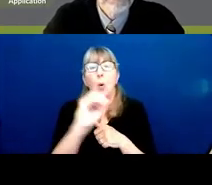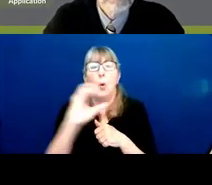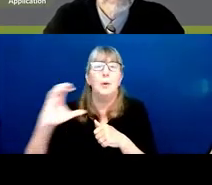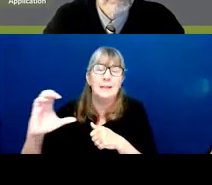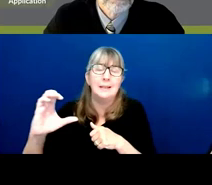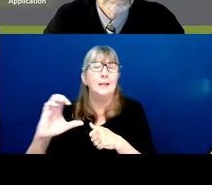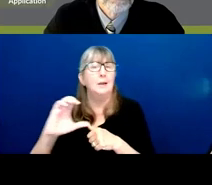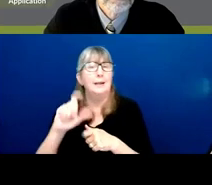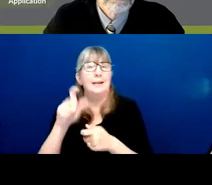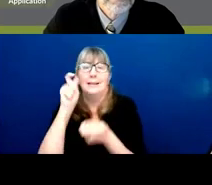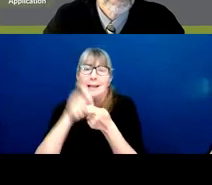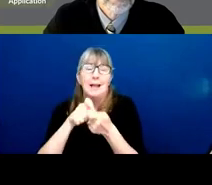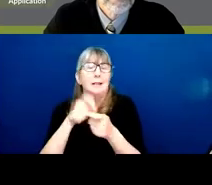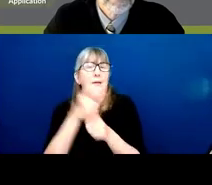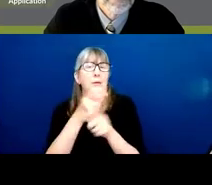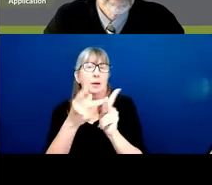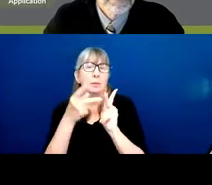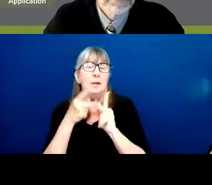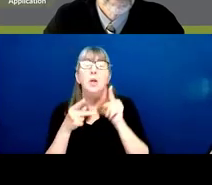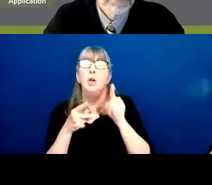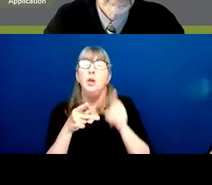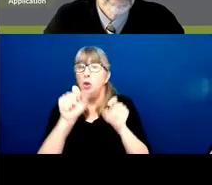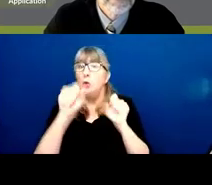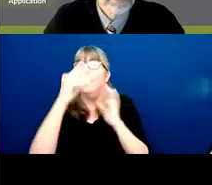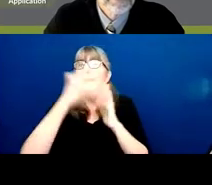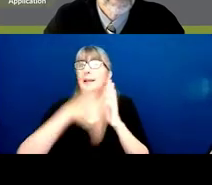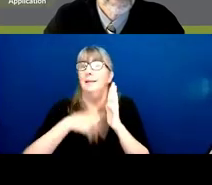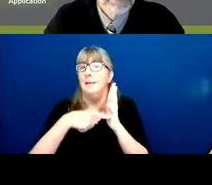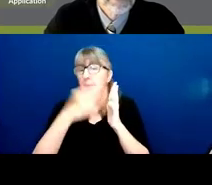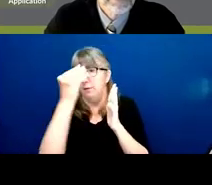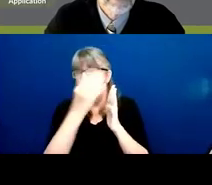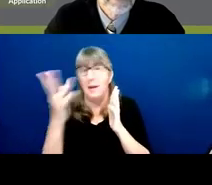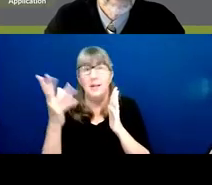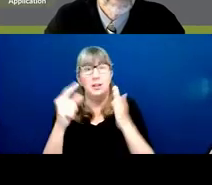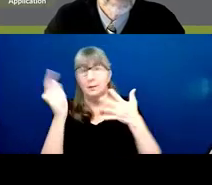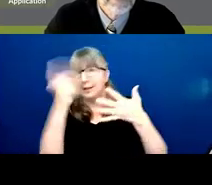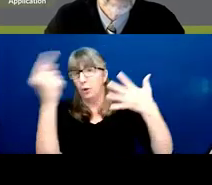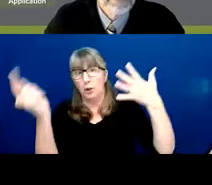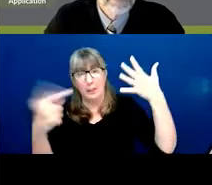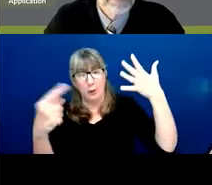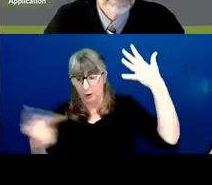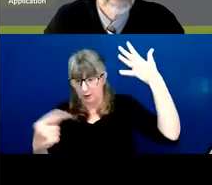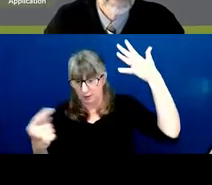You can list that information everywhere else you could possibly imagine,